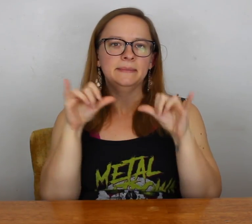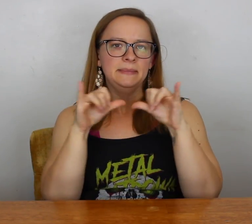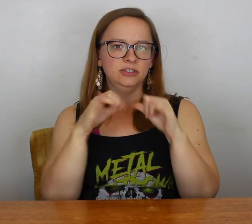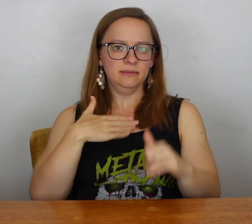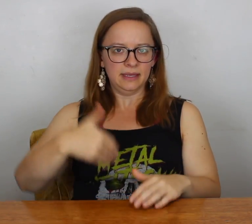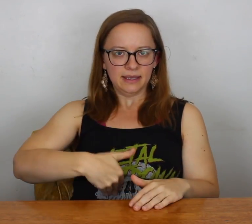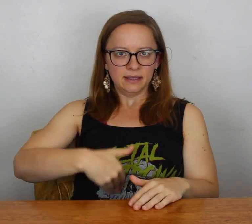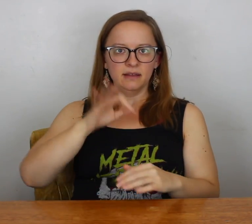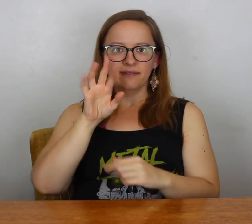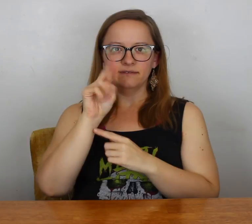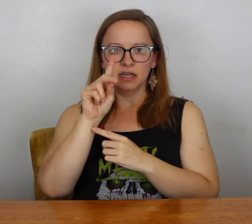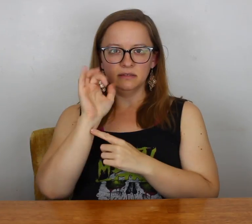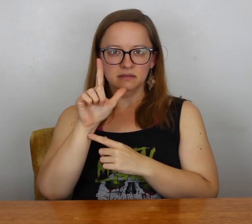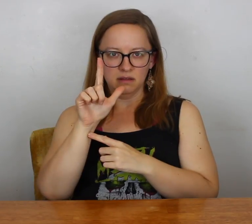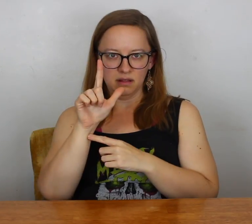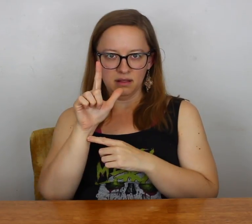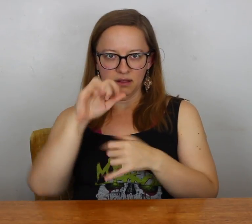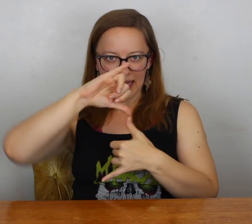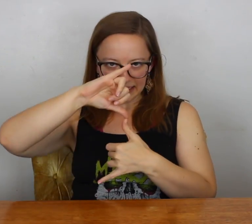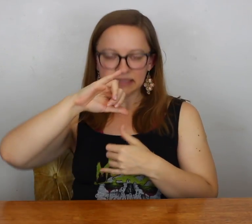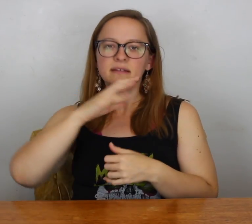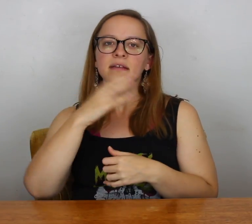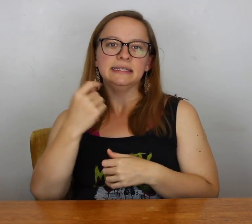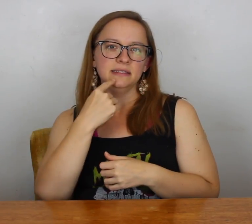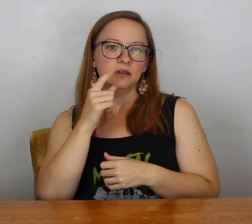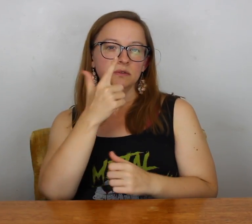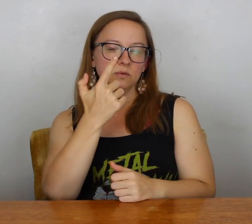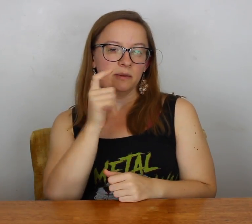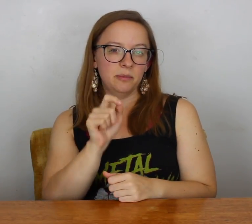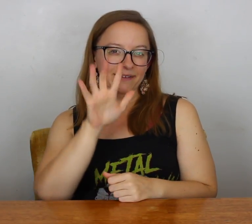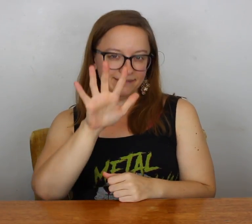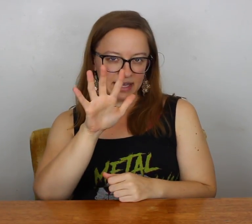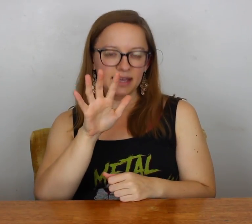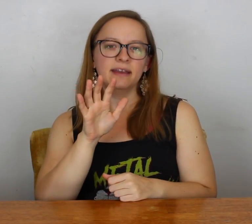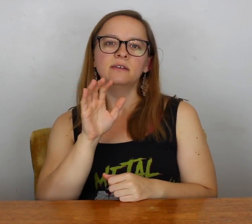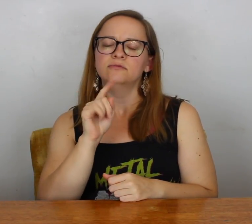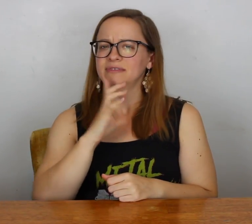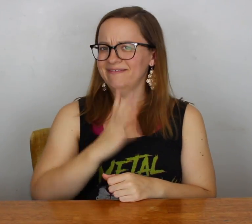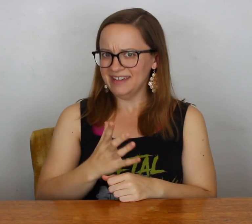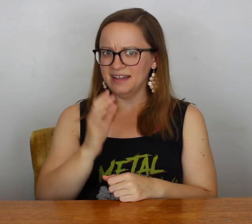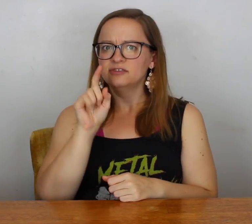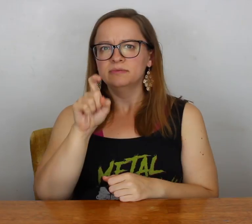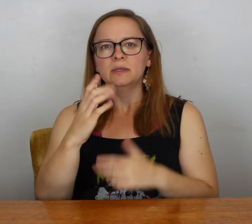and she measured my fundal height. Which is my belly and that was 21.5, which is fine.